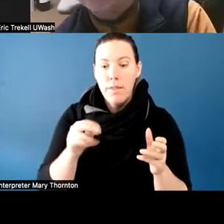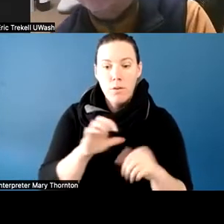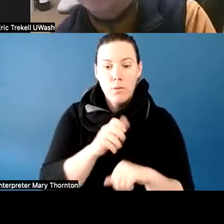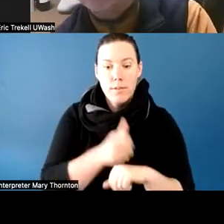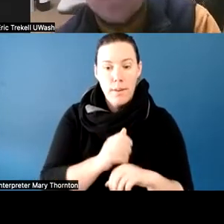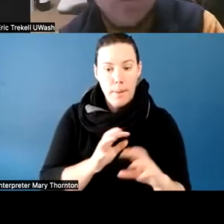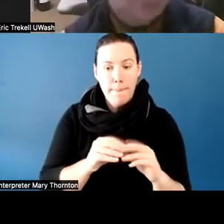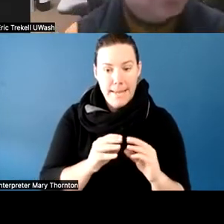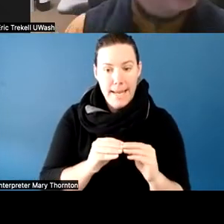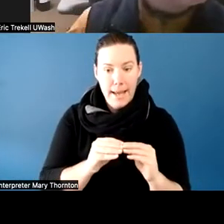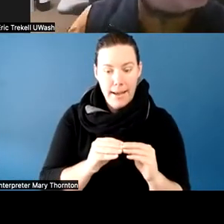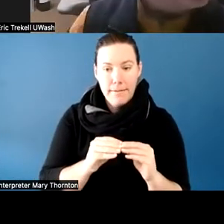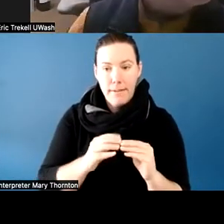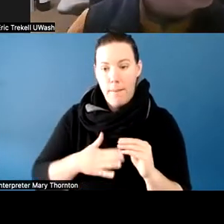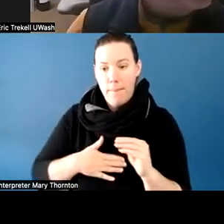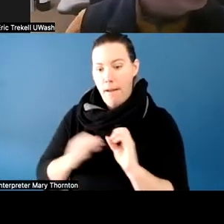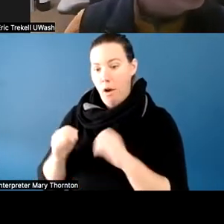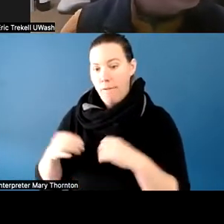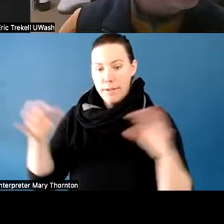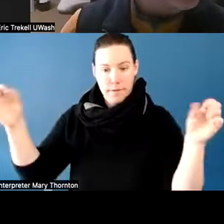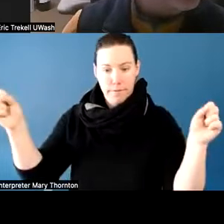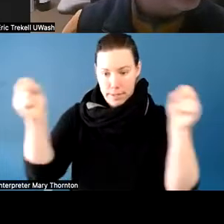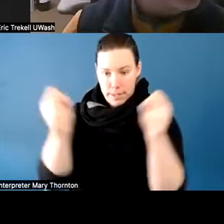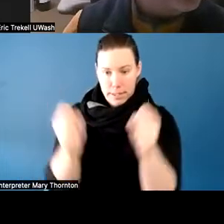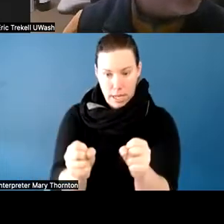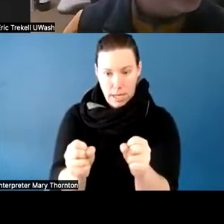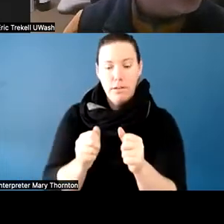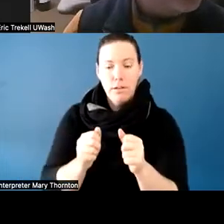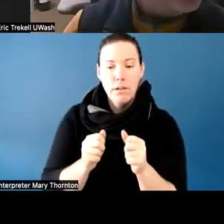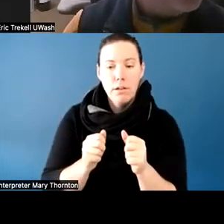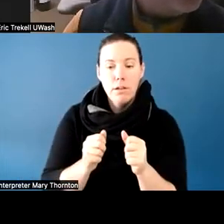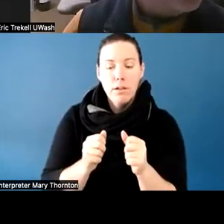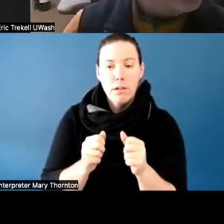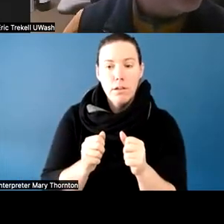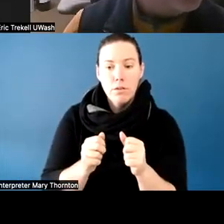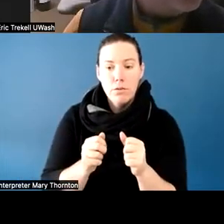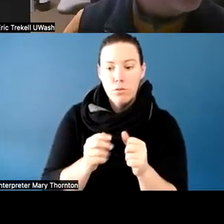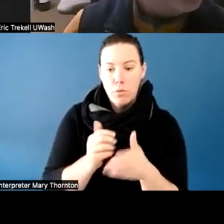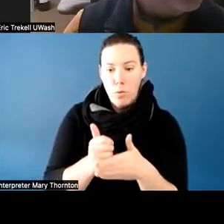to help her communicate with the instructors, and understand expectations so that she